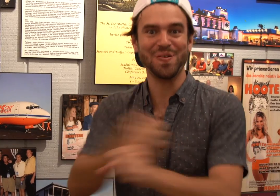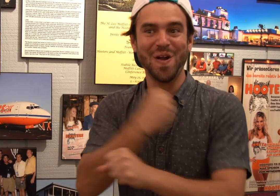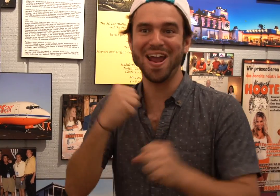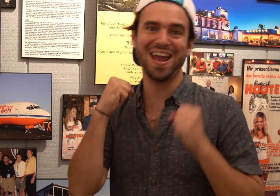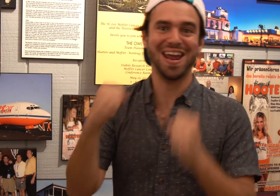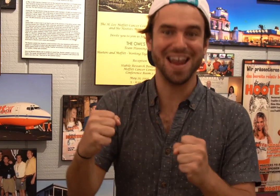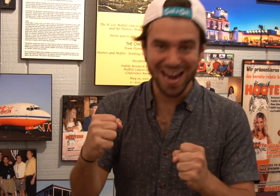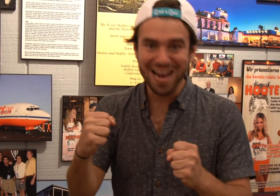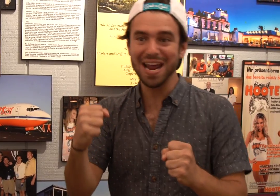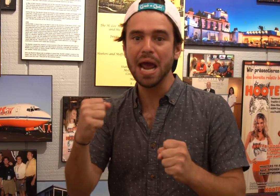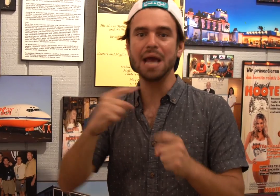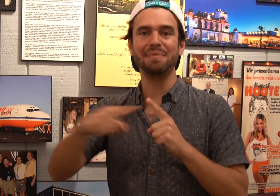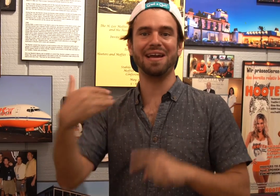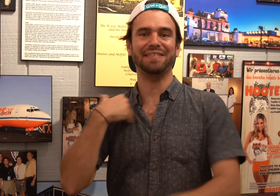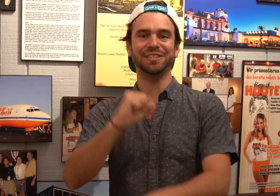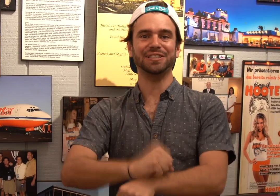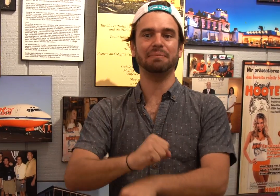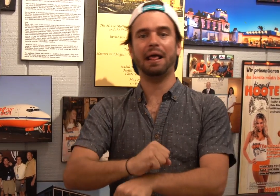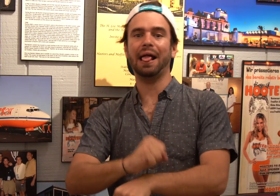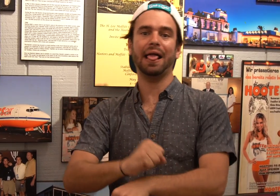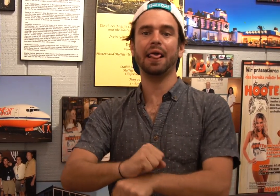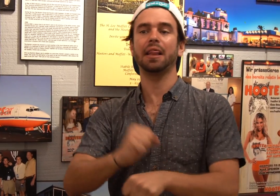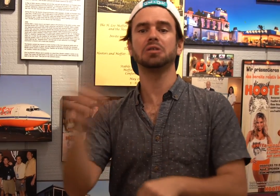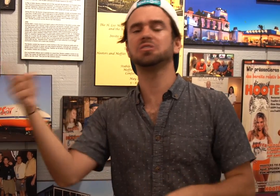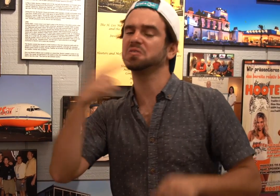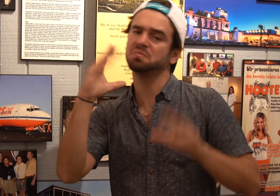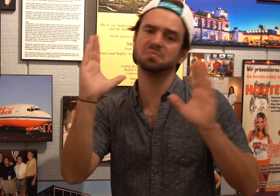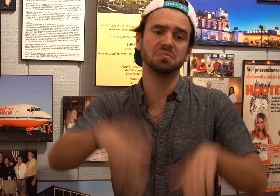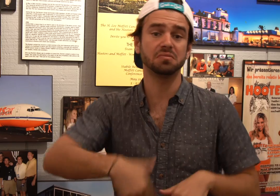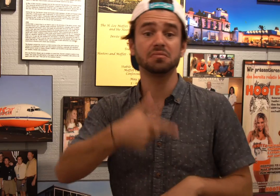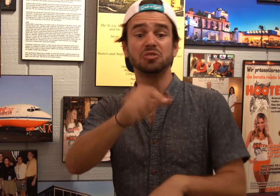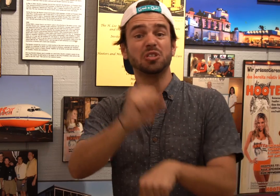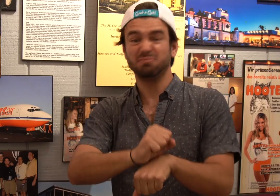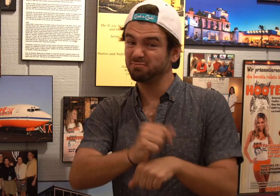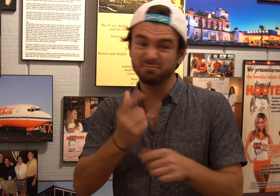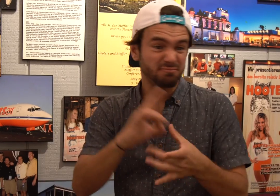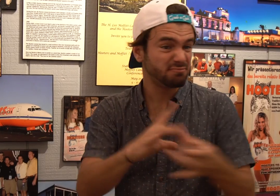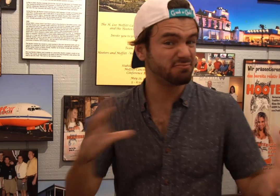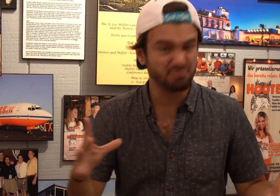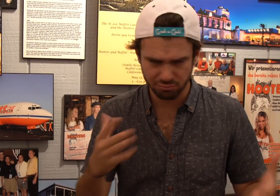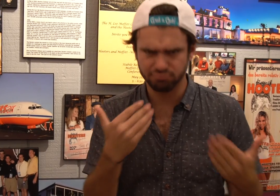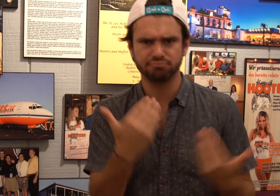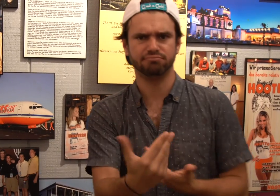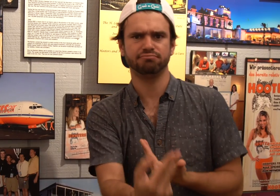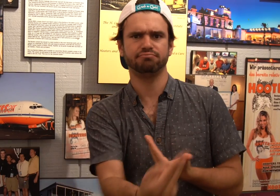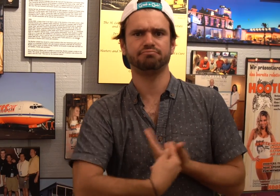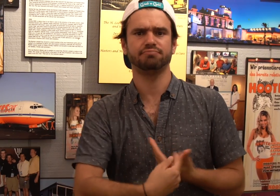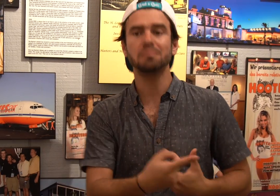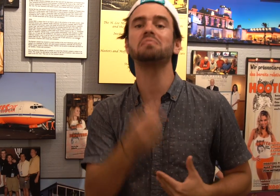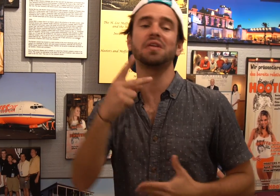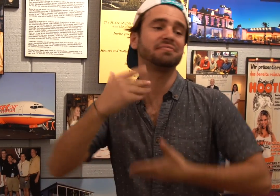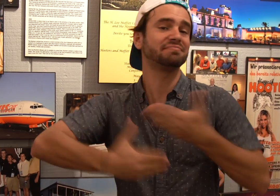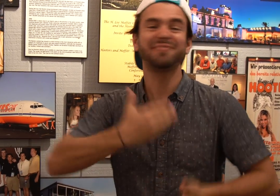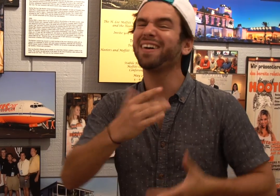One of the women won, but she was unsure about accepting the job offer since she already had a job of her own. The owner said the job would be waiting for her should she leave her current job.